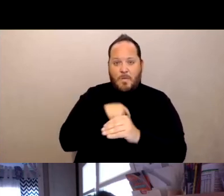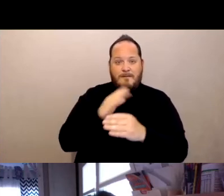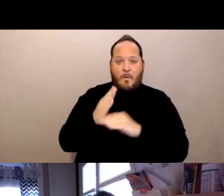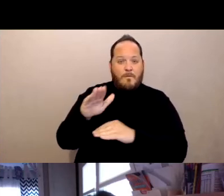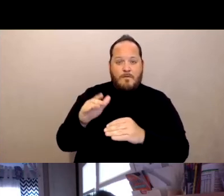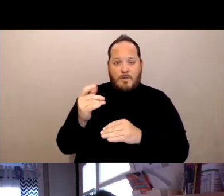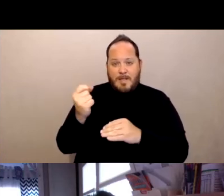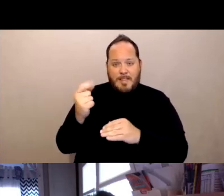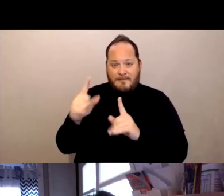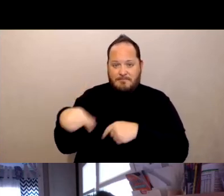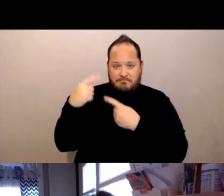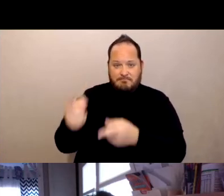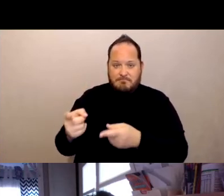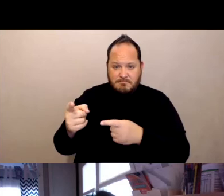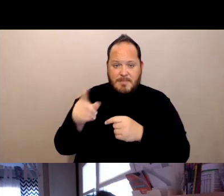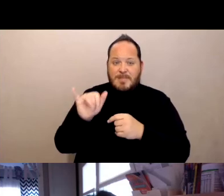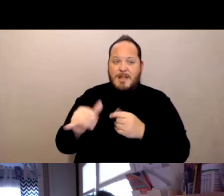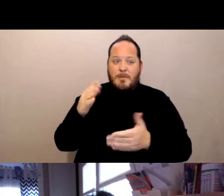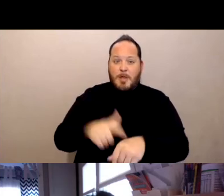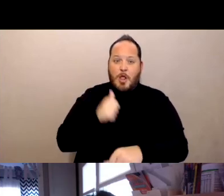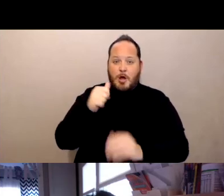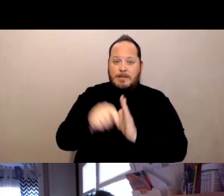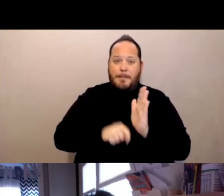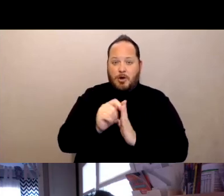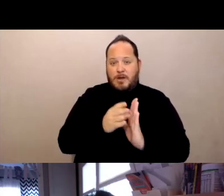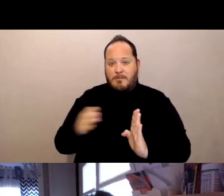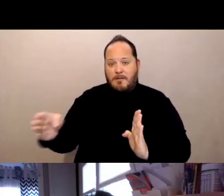of relatively low deaths in COVID since March of 2020.